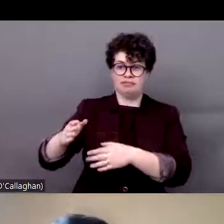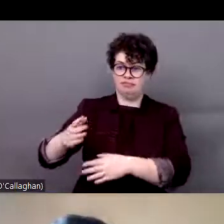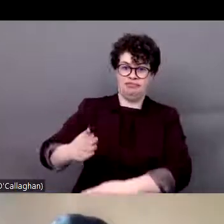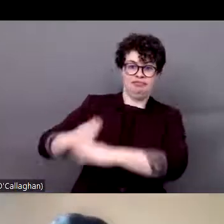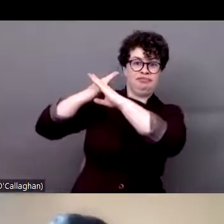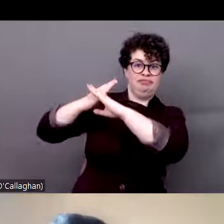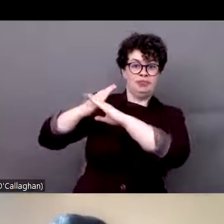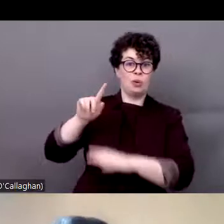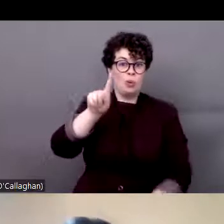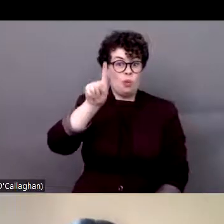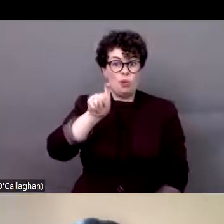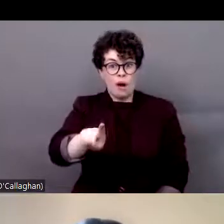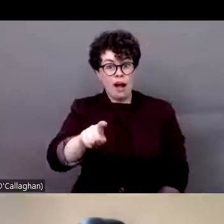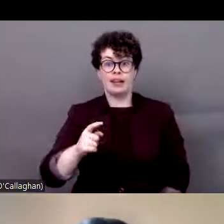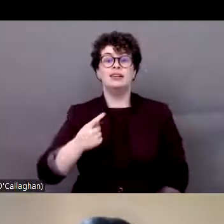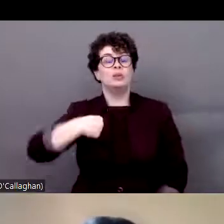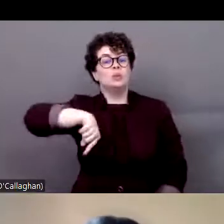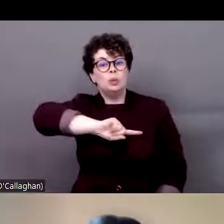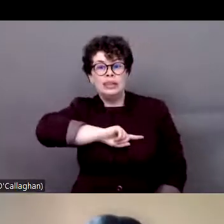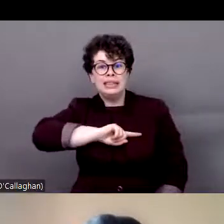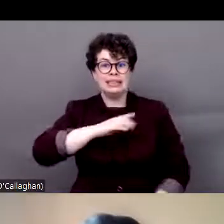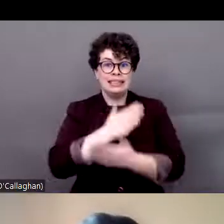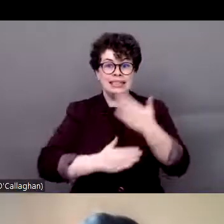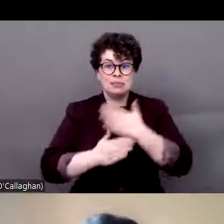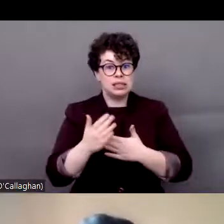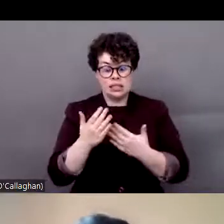we, persons with disabilities, we are marginalized, we